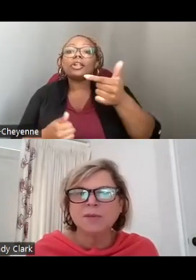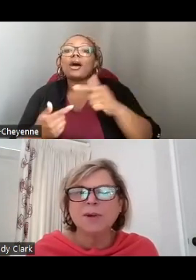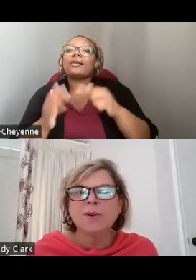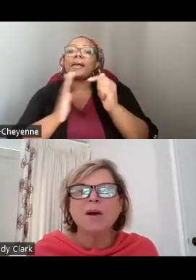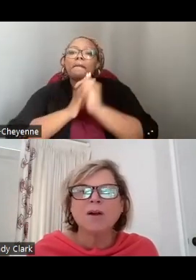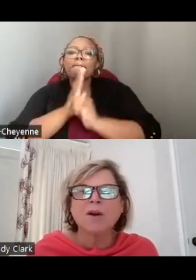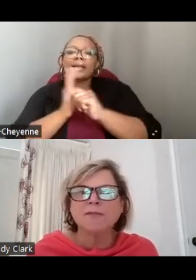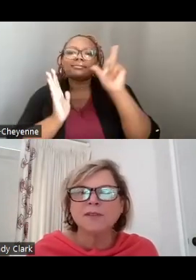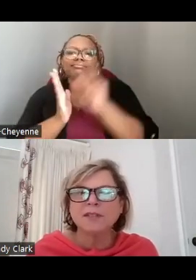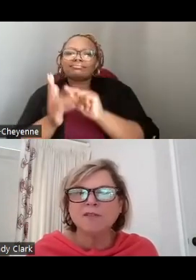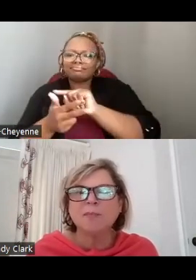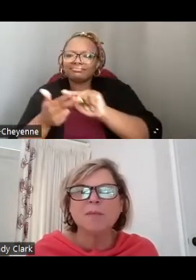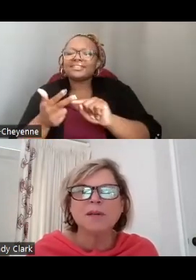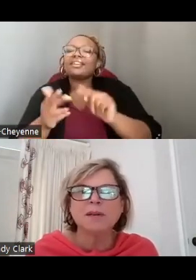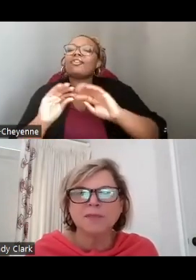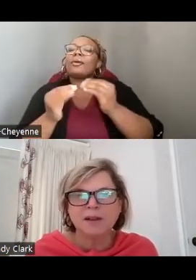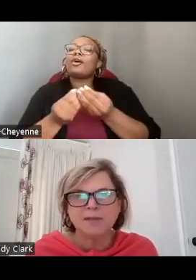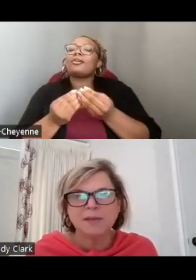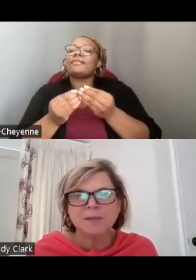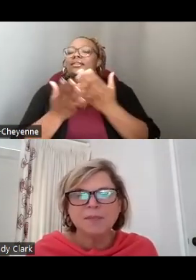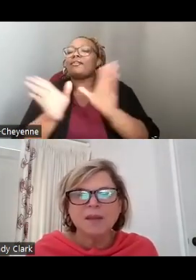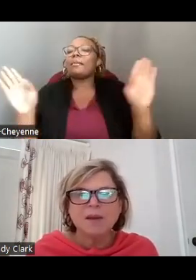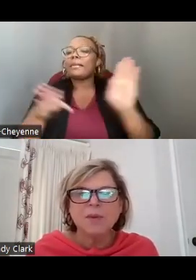THROUGH OUR, OUR OFFICE OF PUBLIC AFFAIRS.